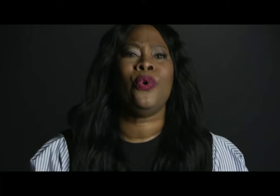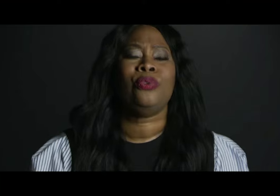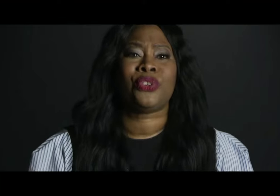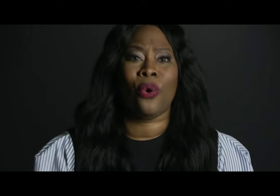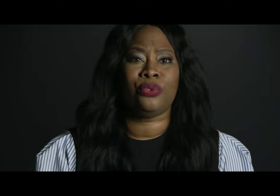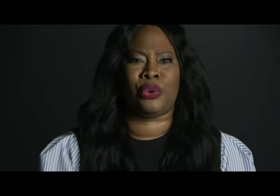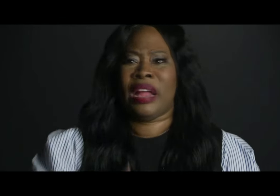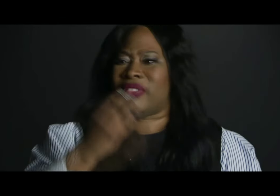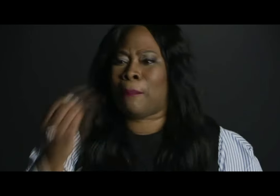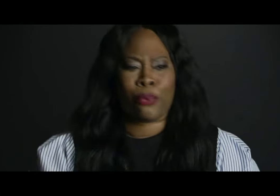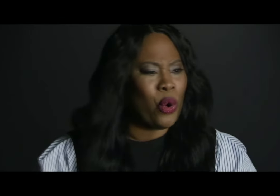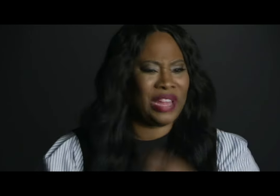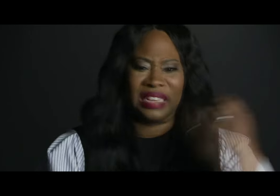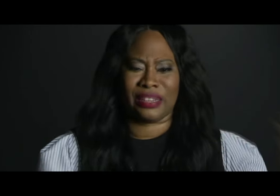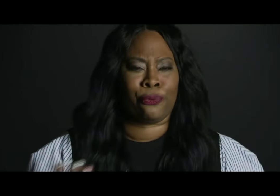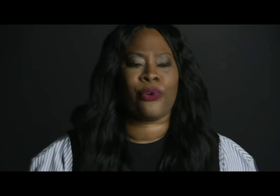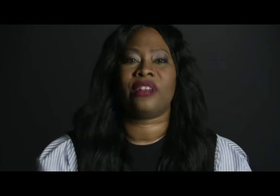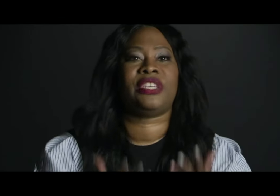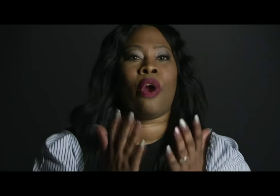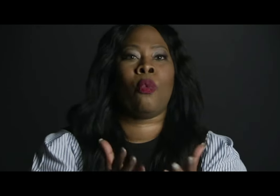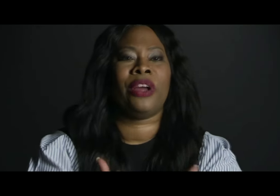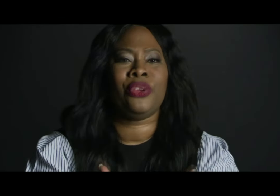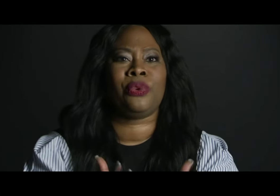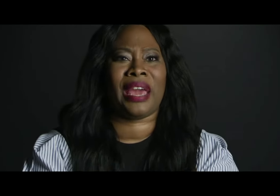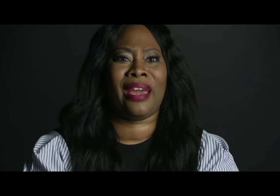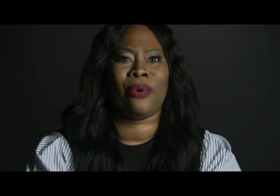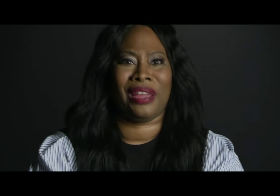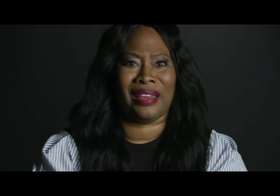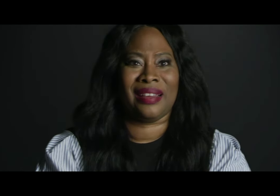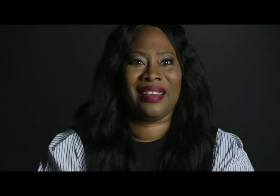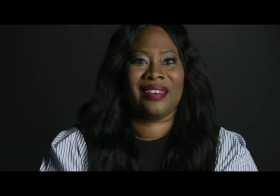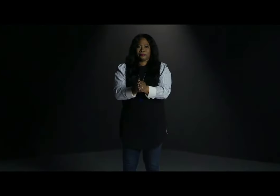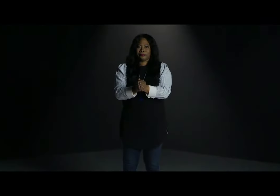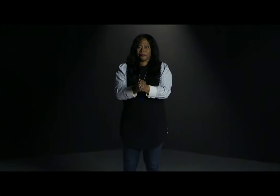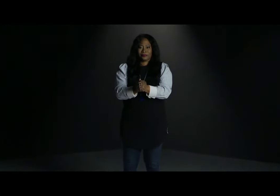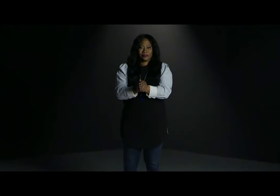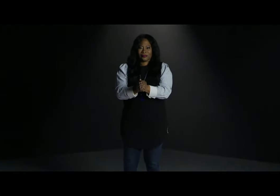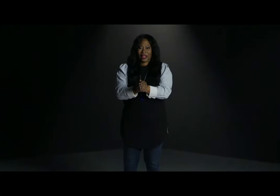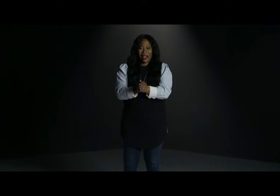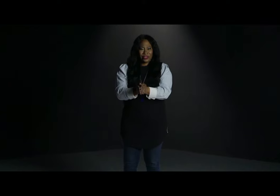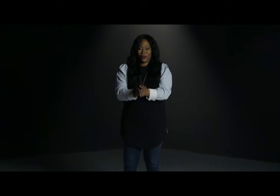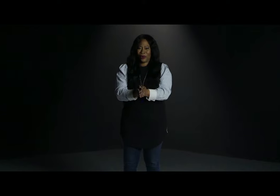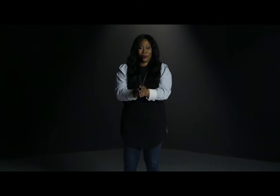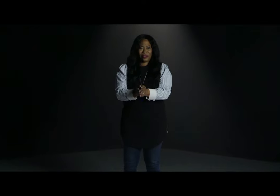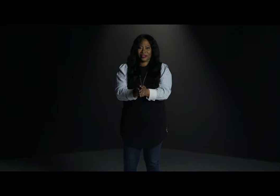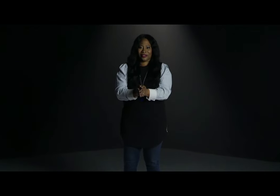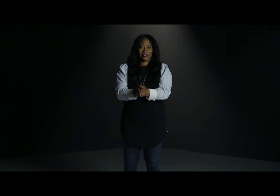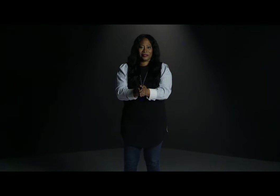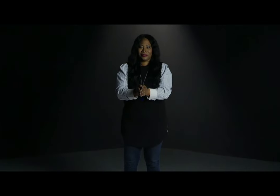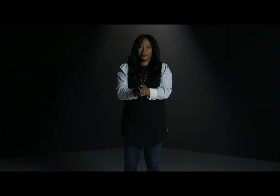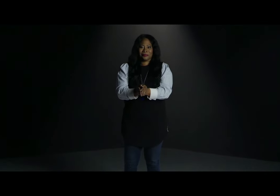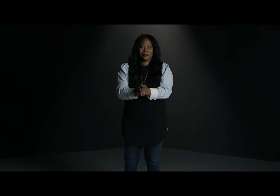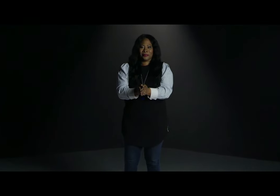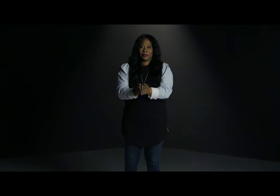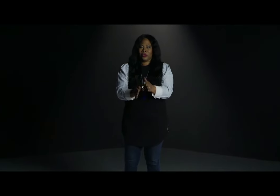Who told you that brokenness and frailty are what you carry? Having you heard